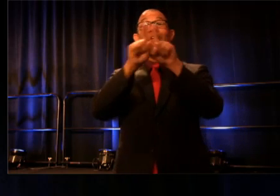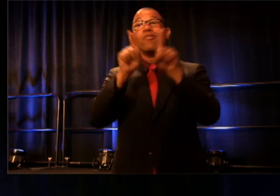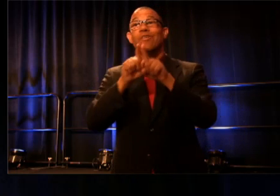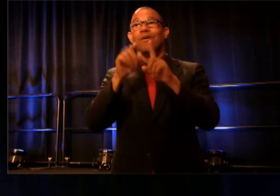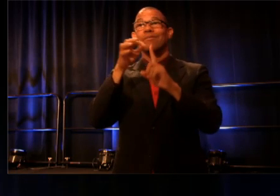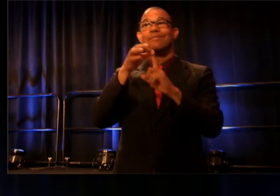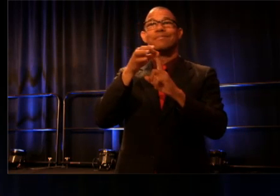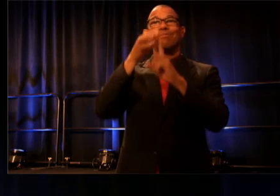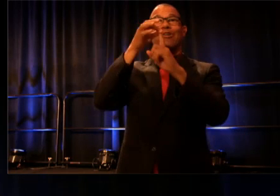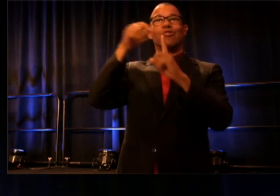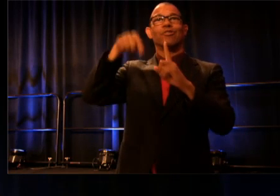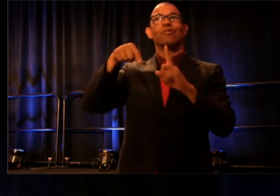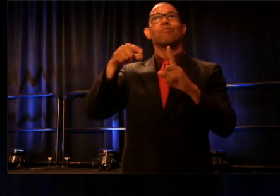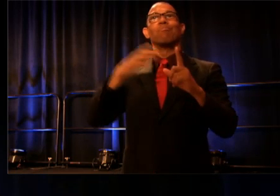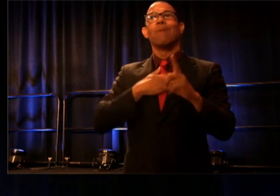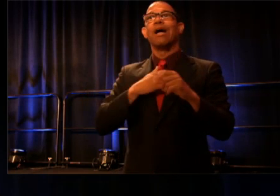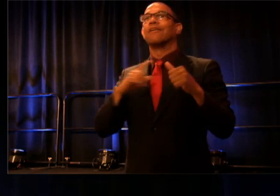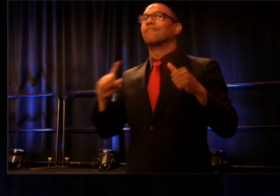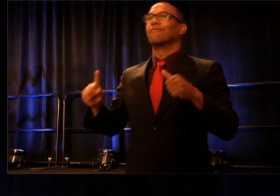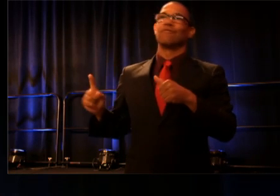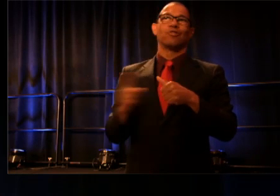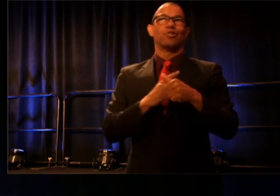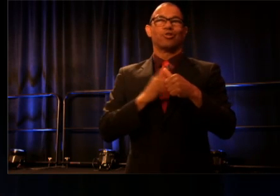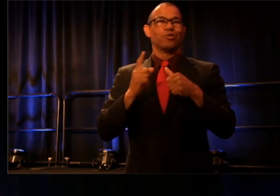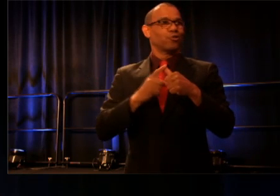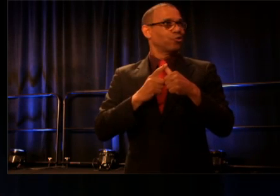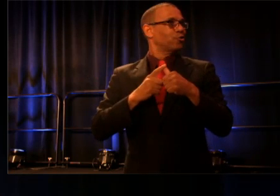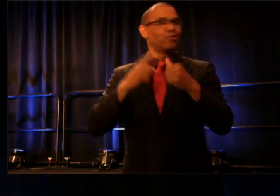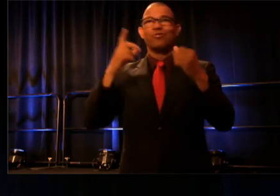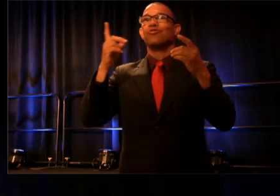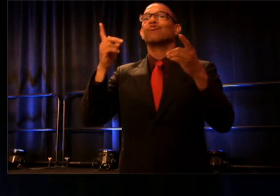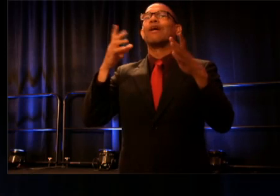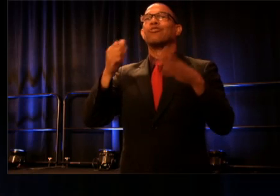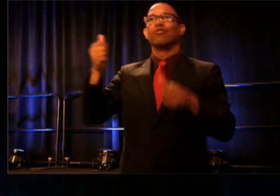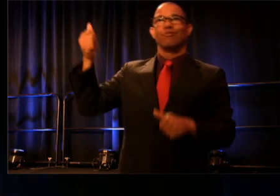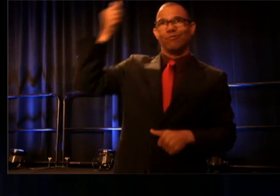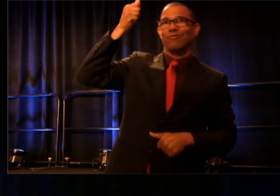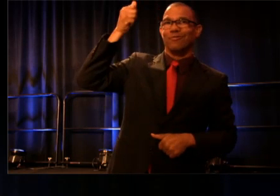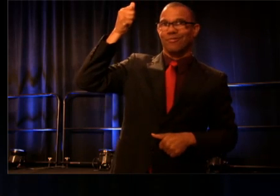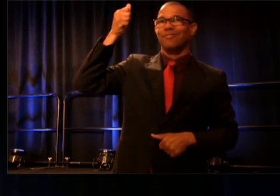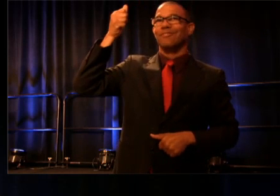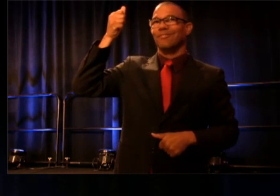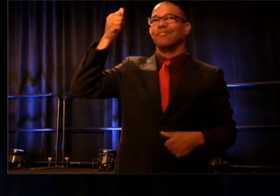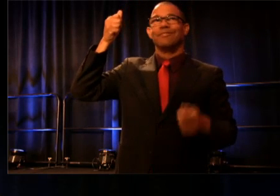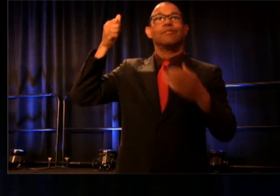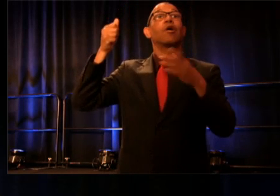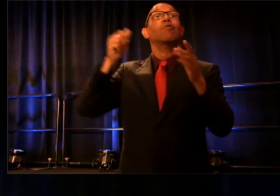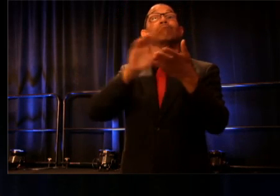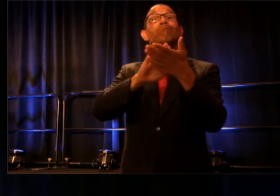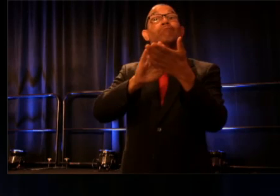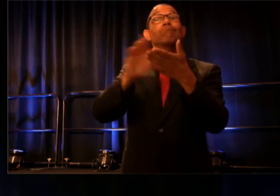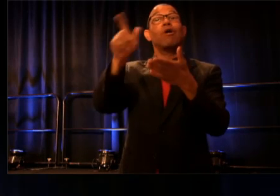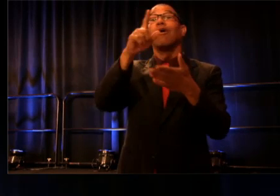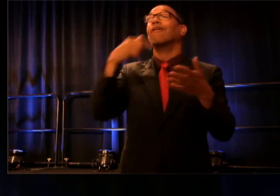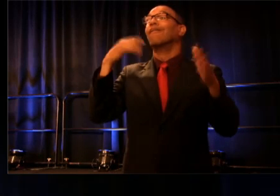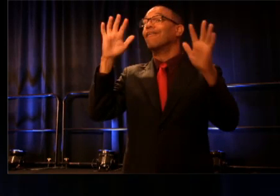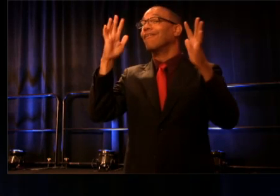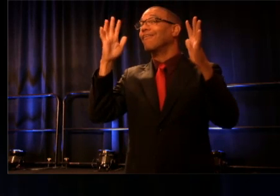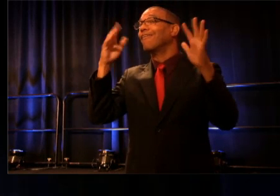because it's my first in this new role as director. Addressing-- addressing all of you